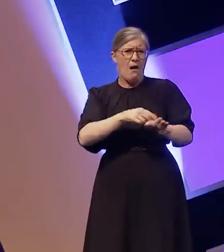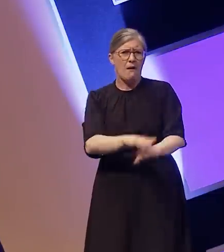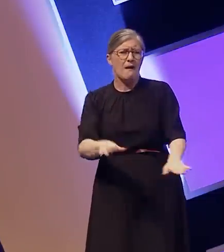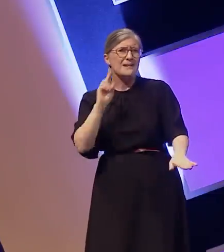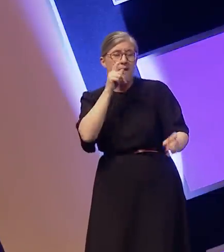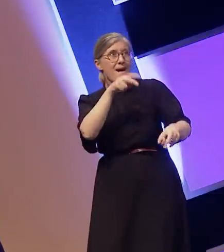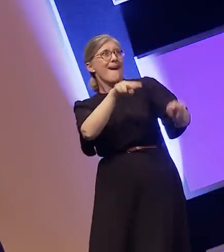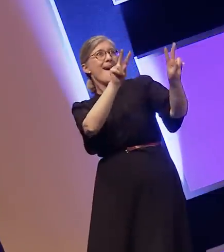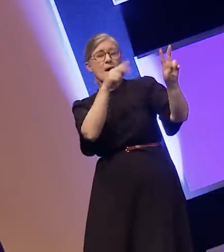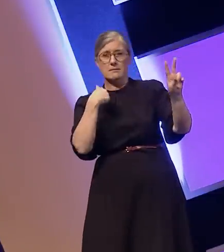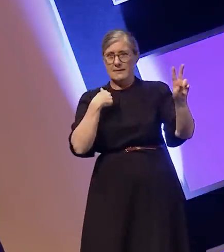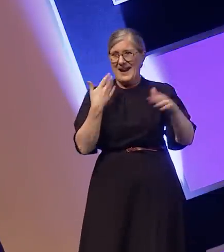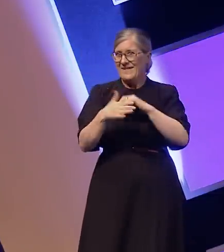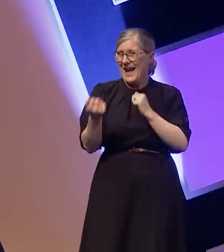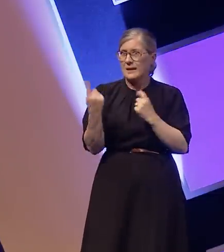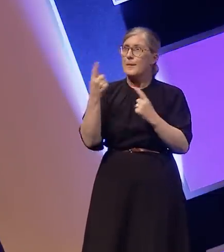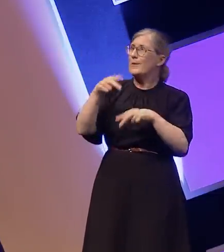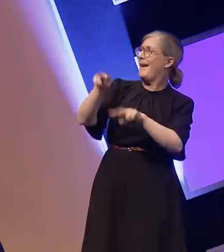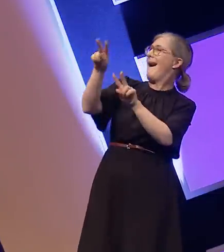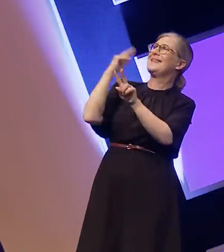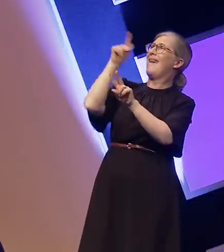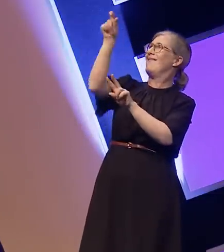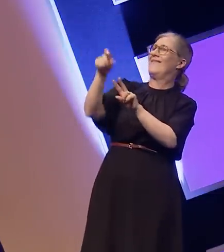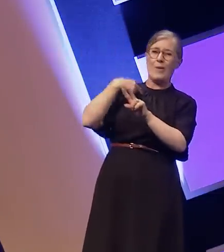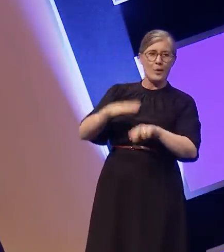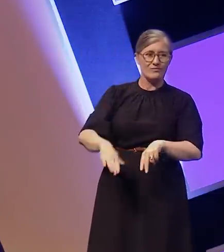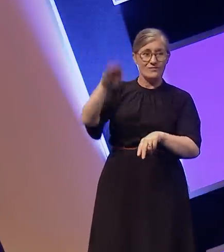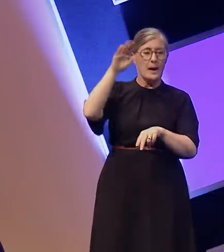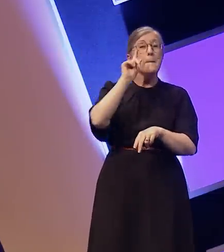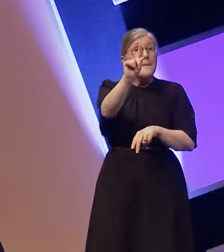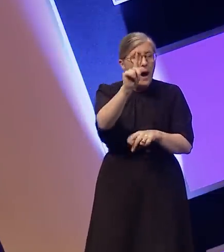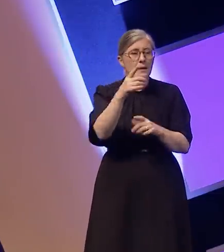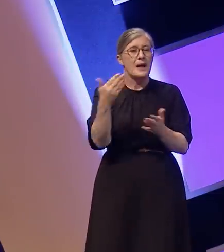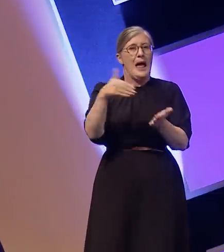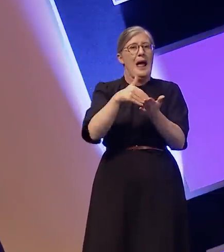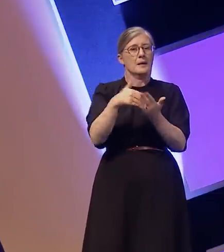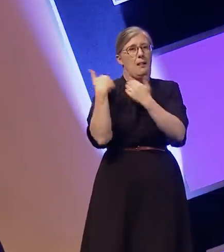something I never had, however it comes with a new pressure that I never experienced before